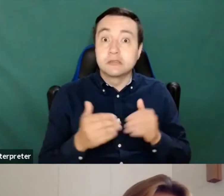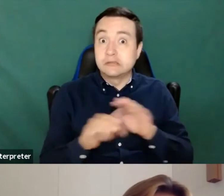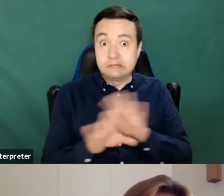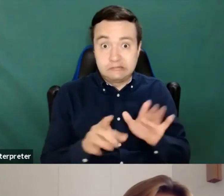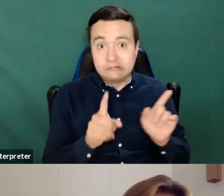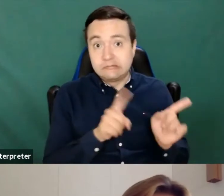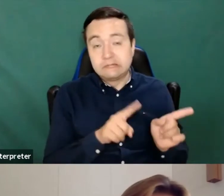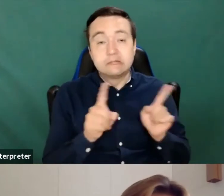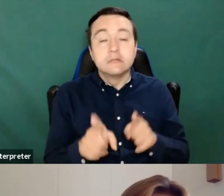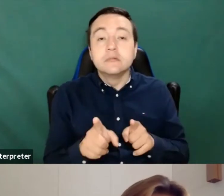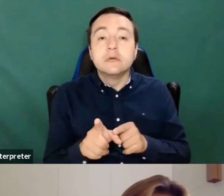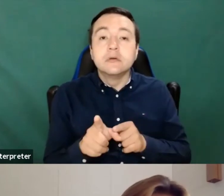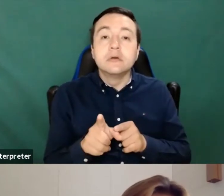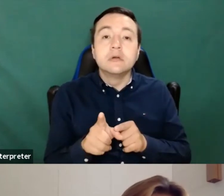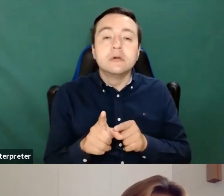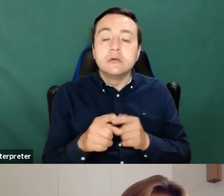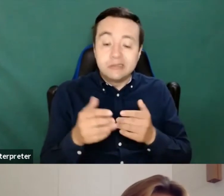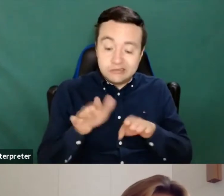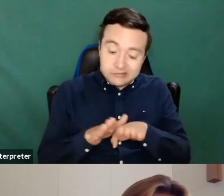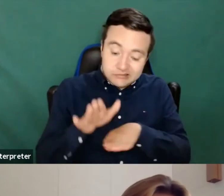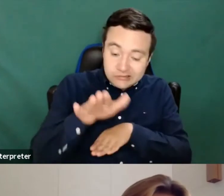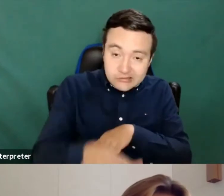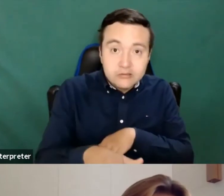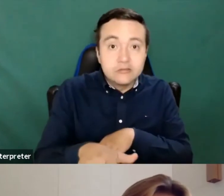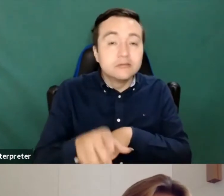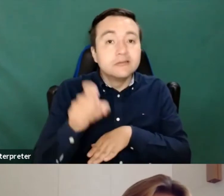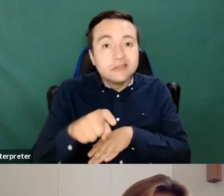And next step would hopefully be that it becomes basic knowledge.